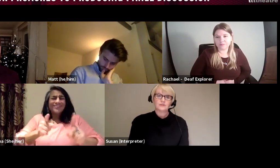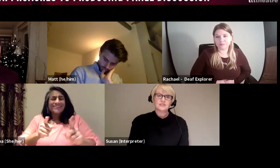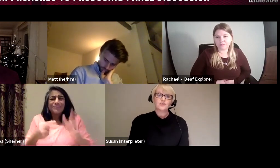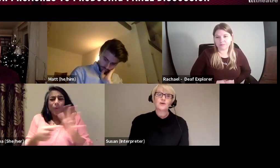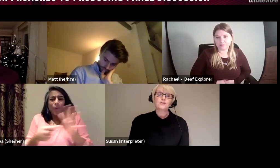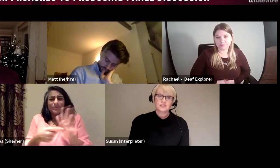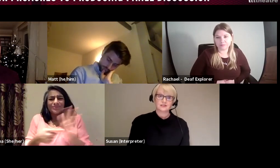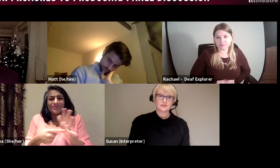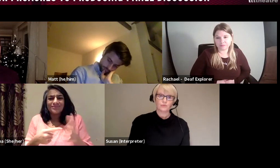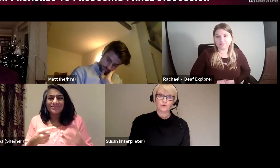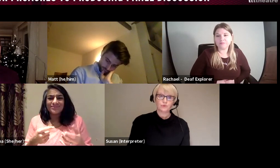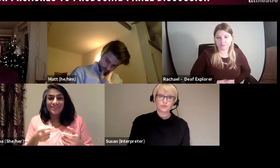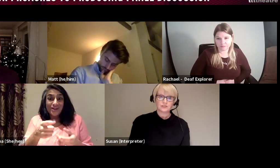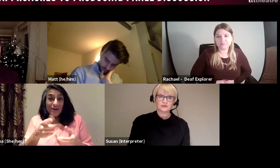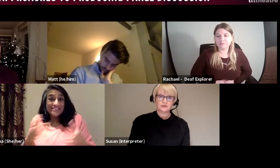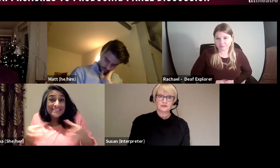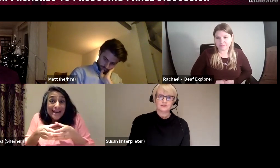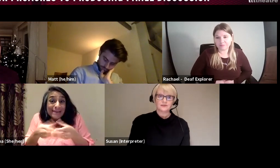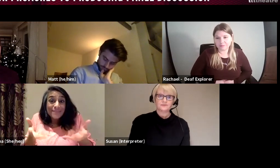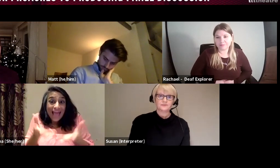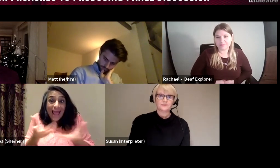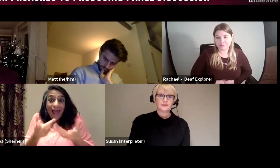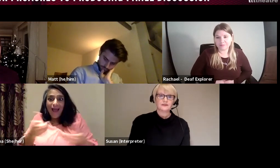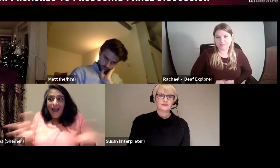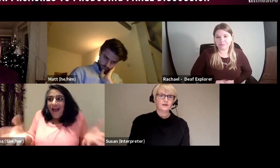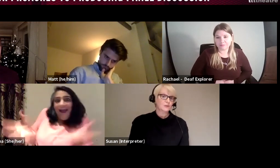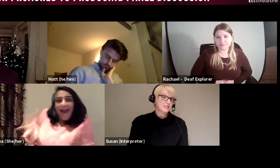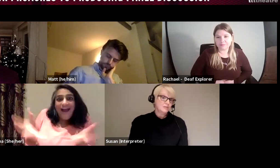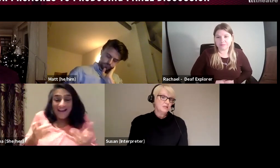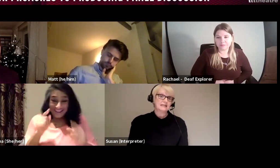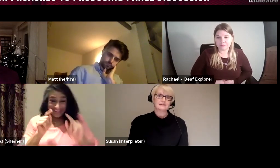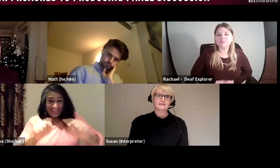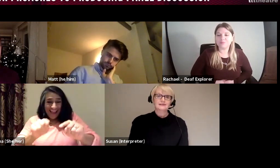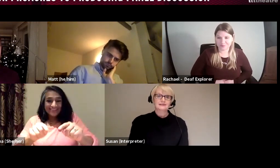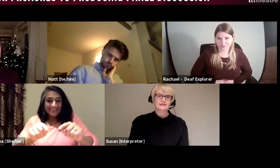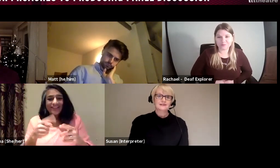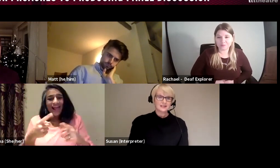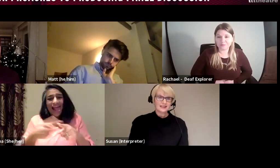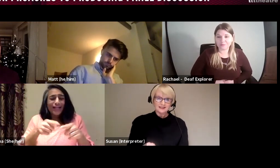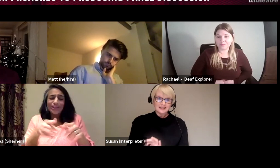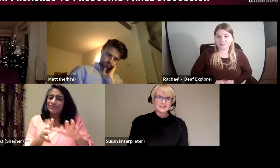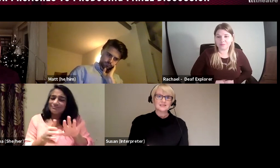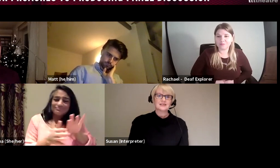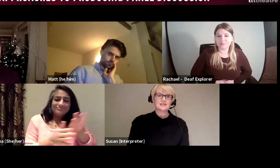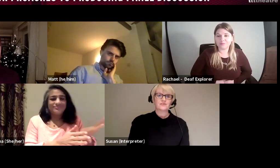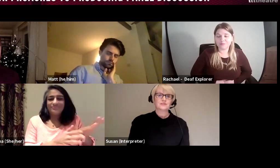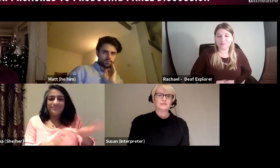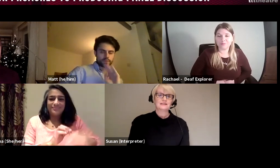It is those things that are more important. Are you a team player? That is fundamental.